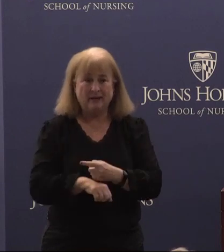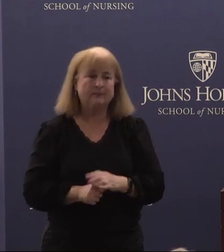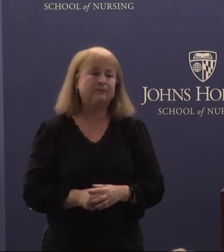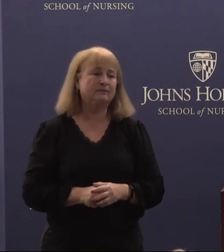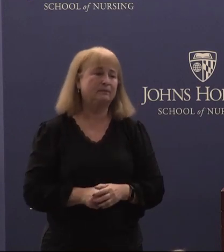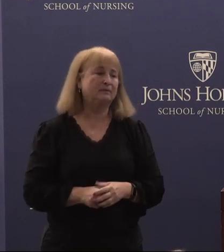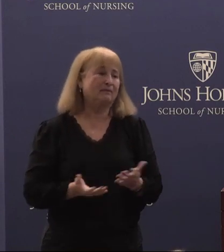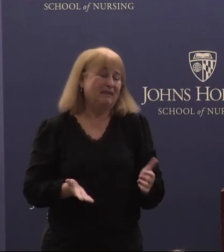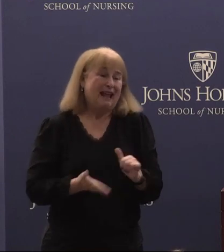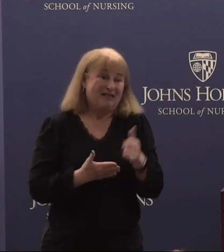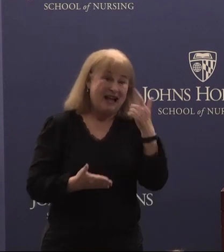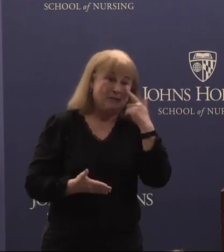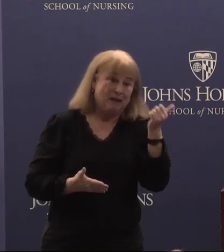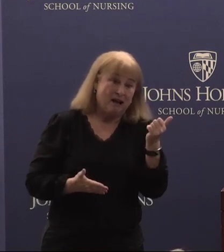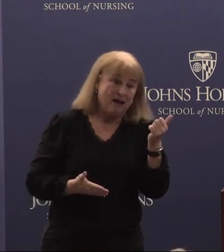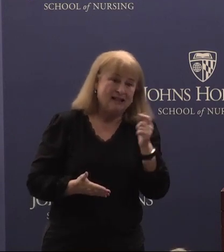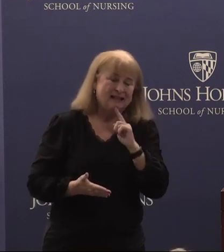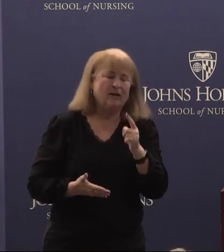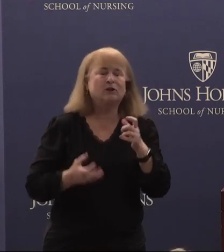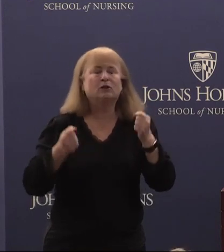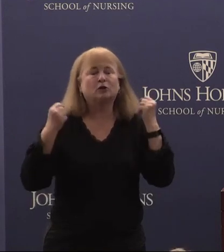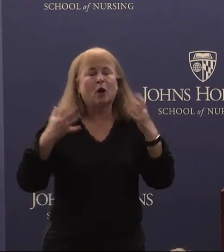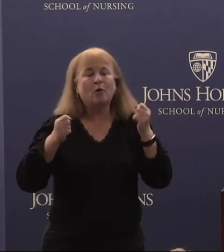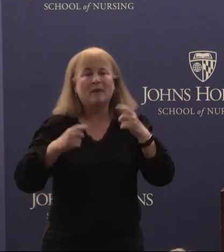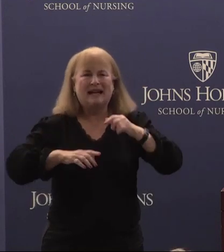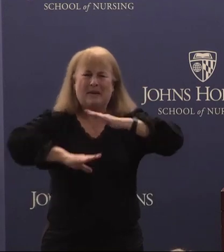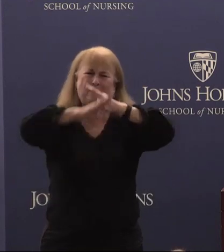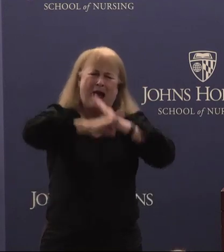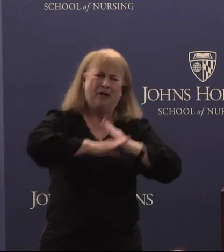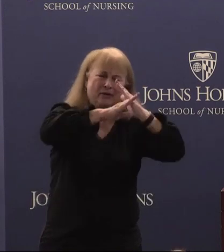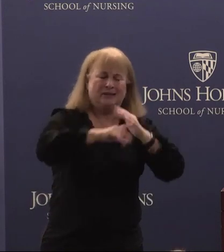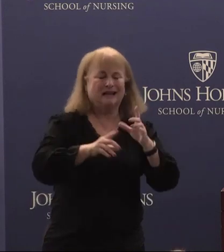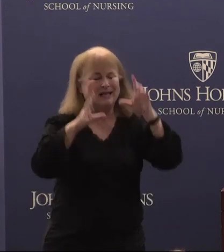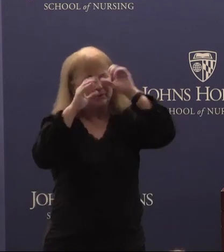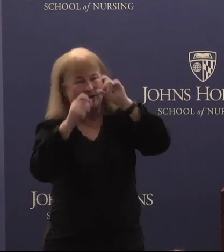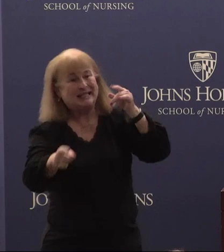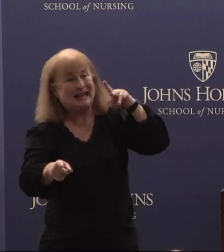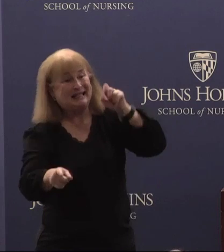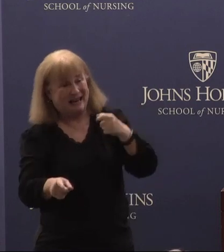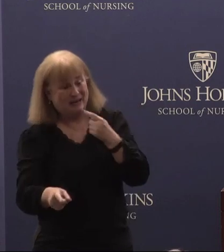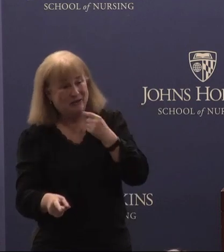and that's because there's just so many barriers as president Daniels indicated for people with